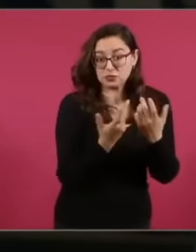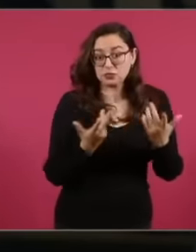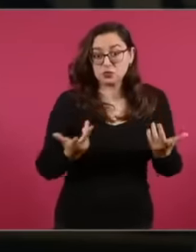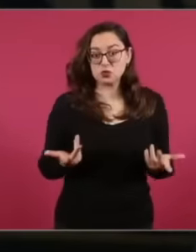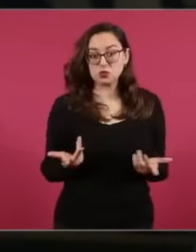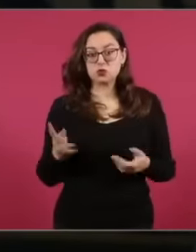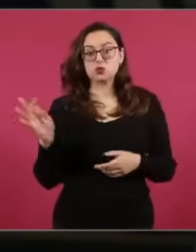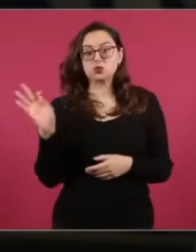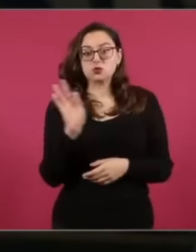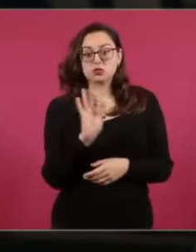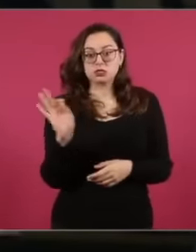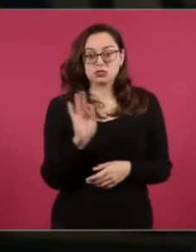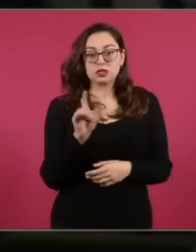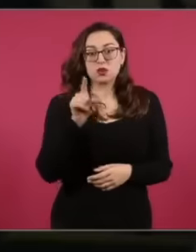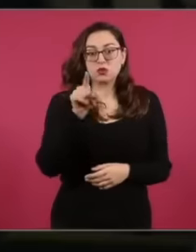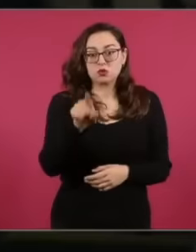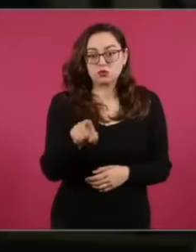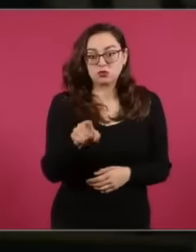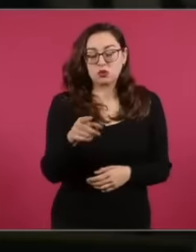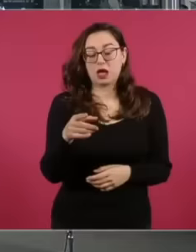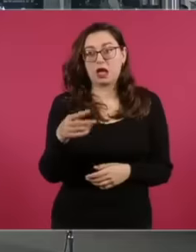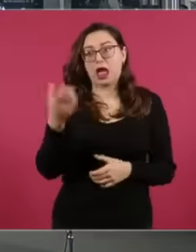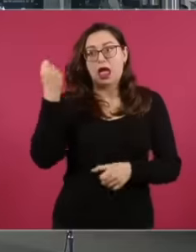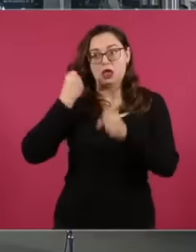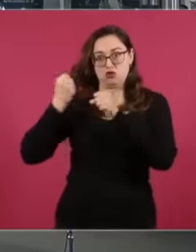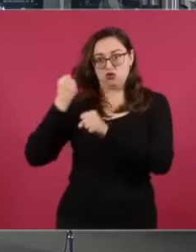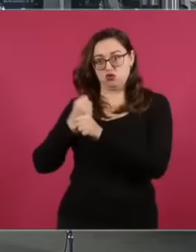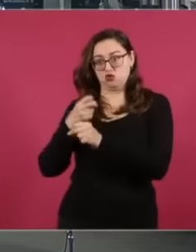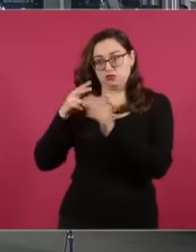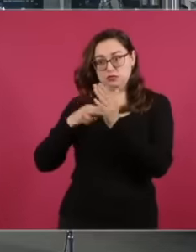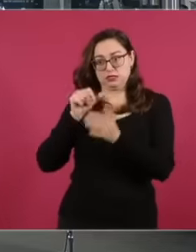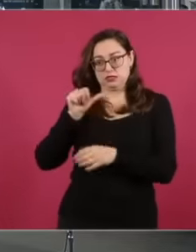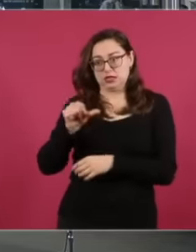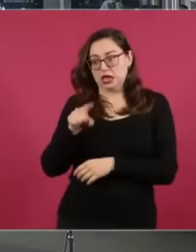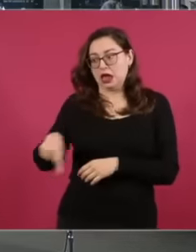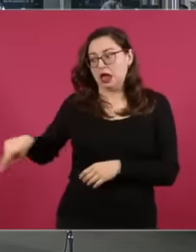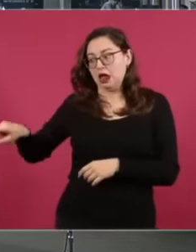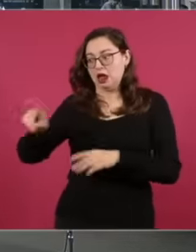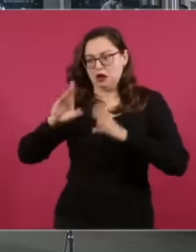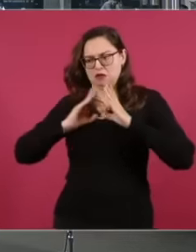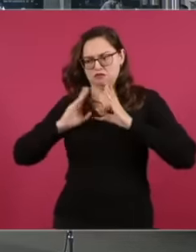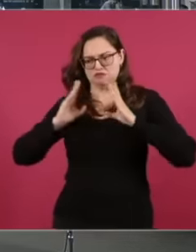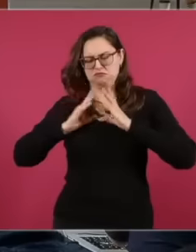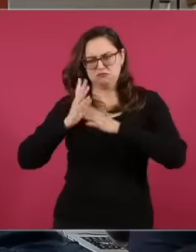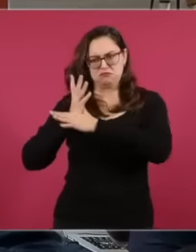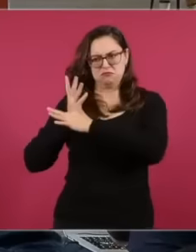take up from the army since 2000 that they had since 2016 and now you constantly repeat it